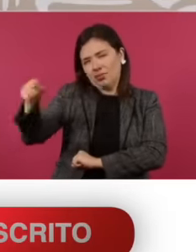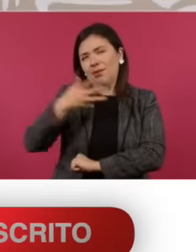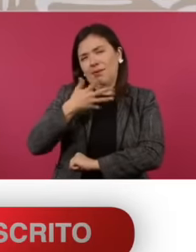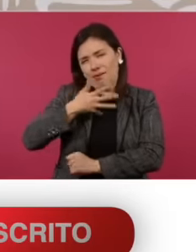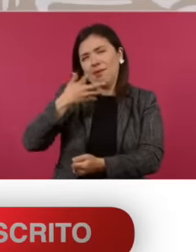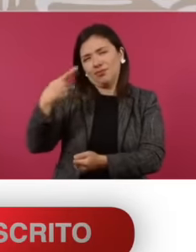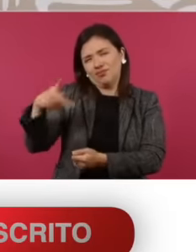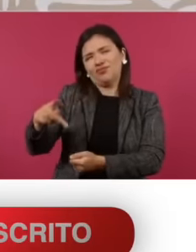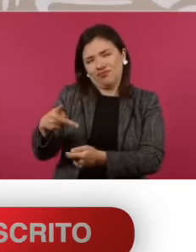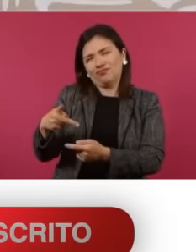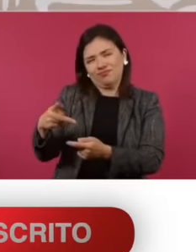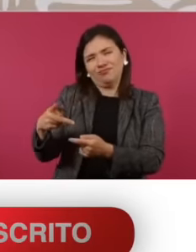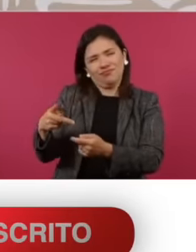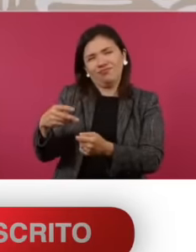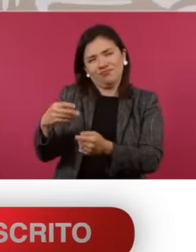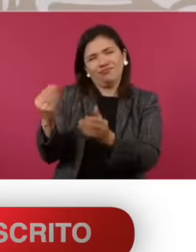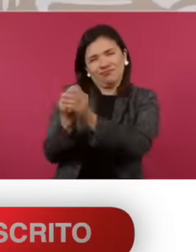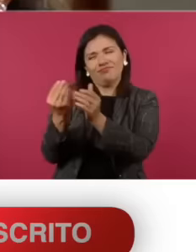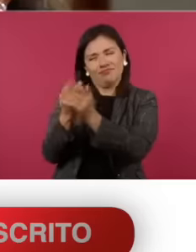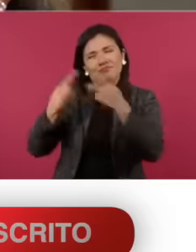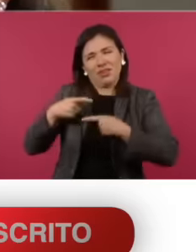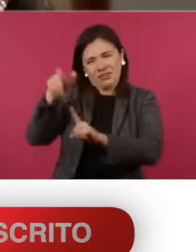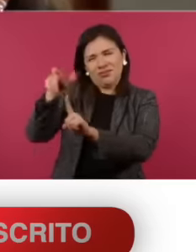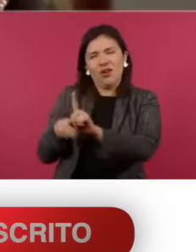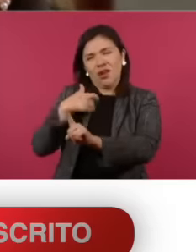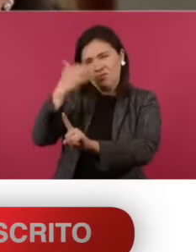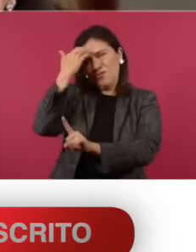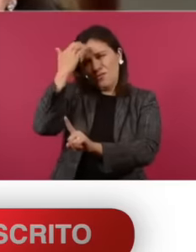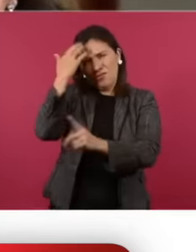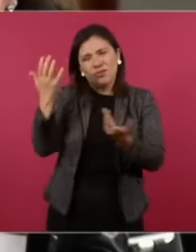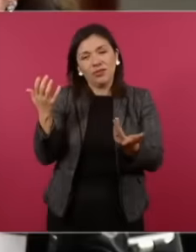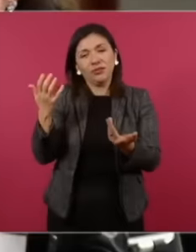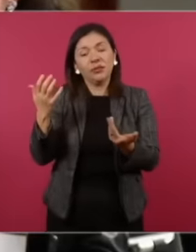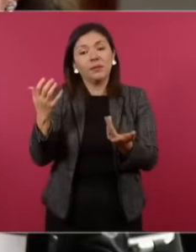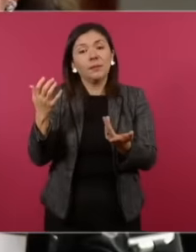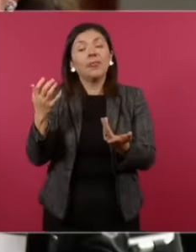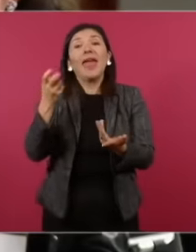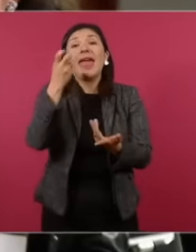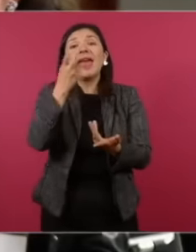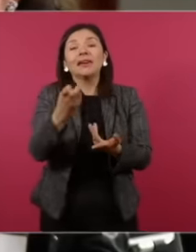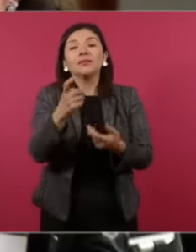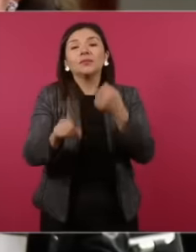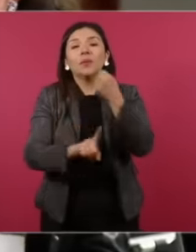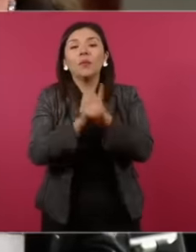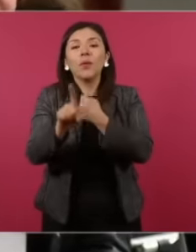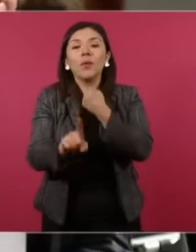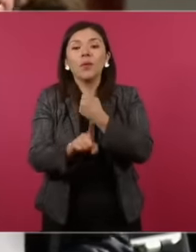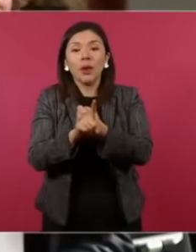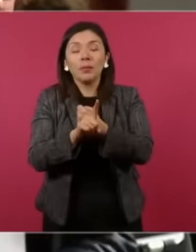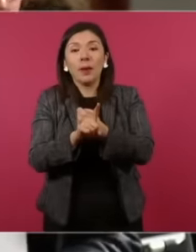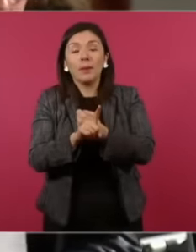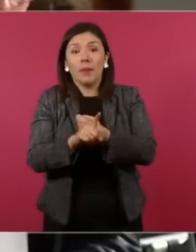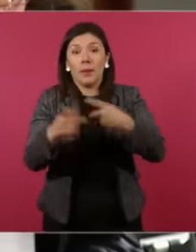see it I mean Well suddenly and is that that is the problem with those who grab a trench